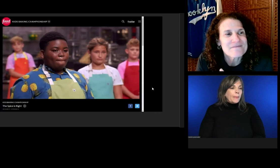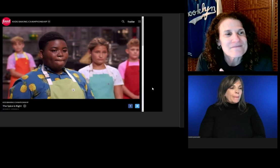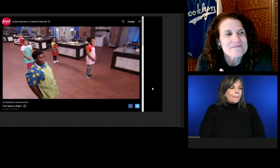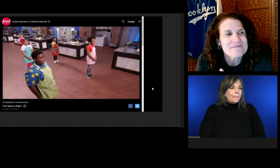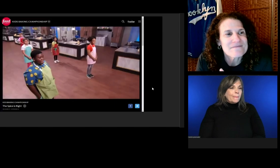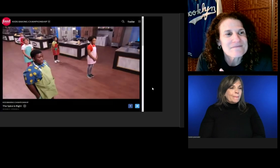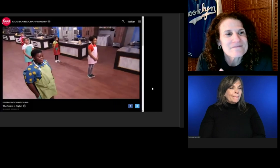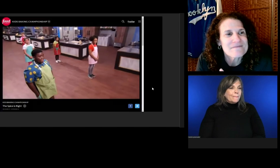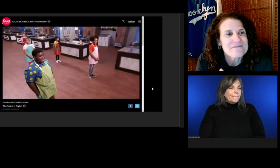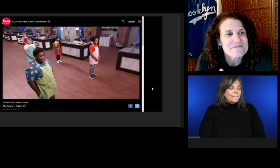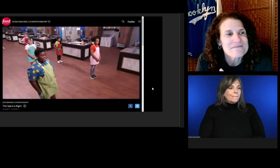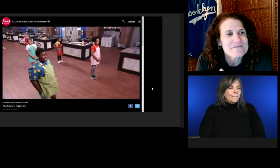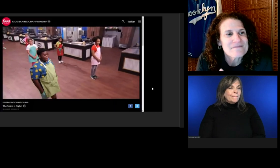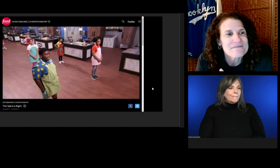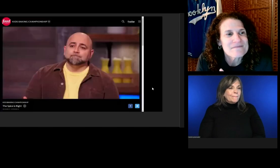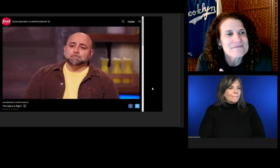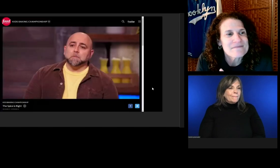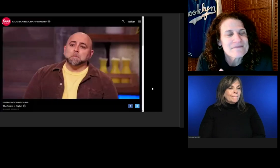Namiah.